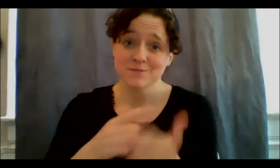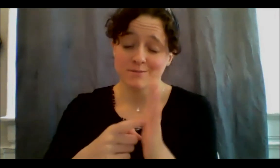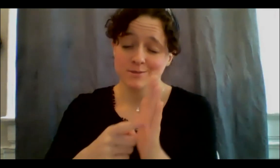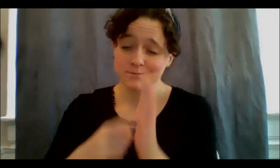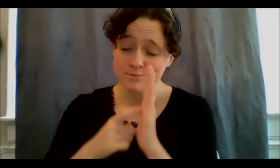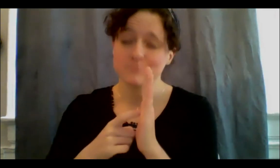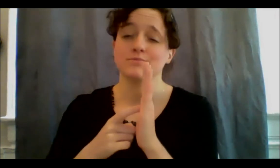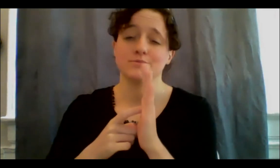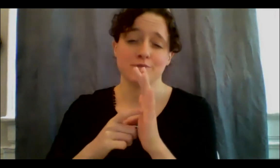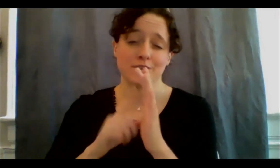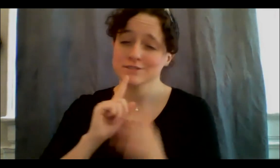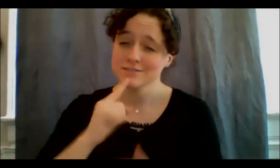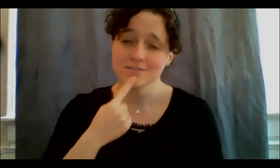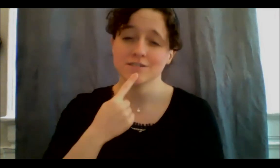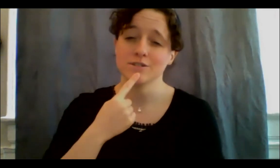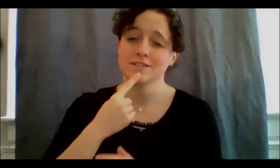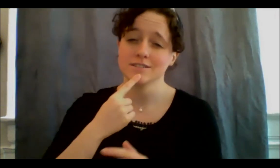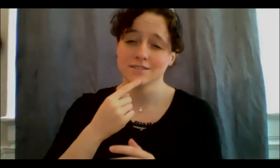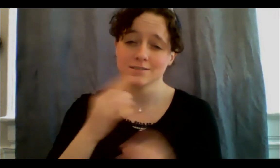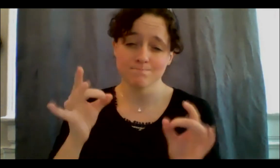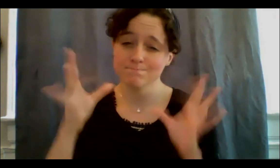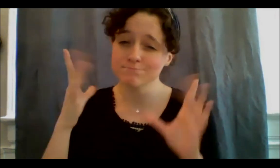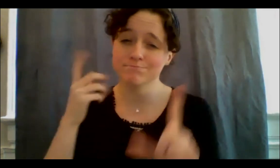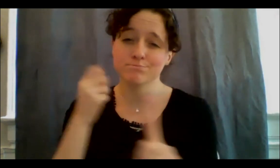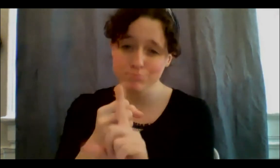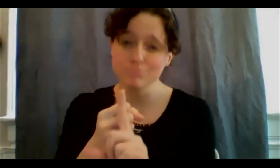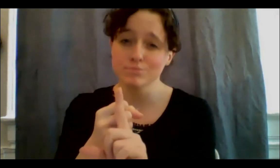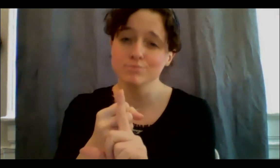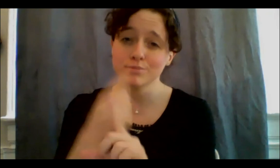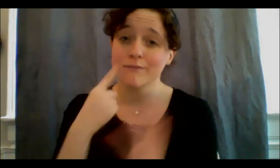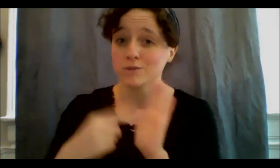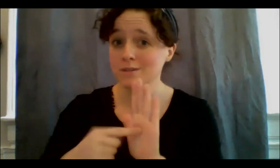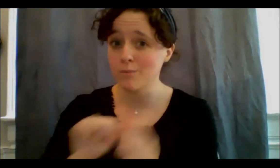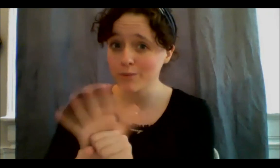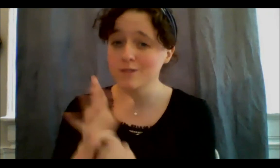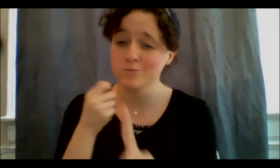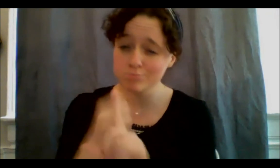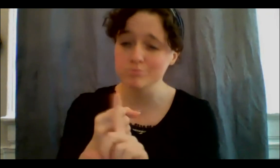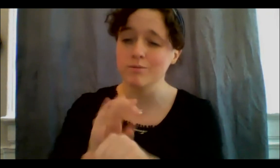just shared with us. We have 8 ongoing community projects that were birthed out